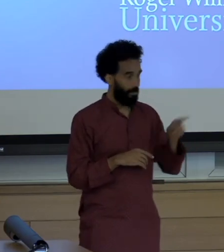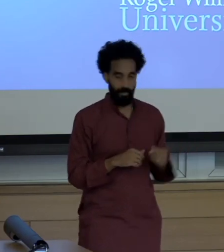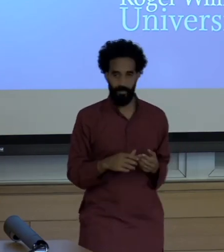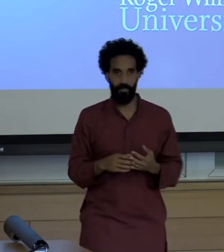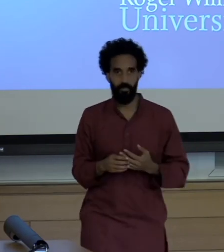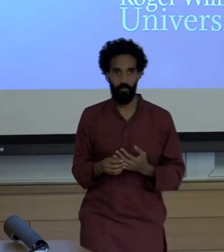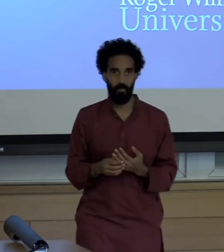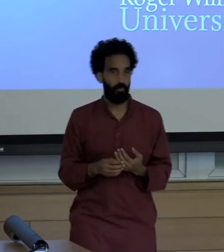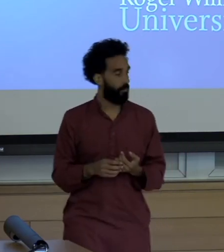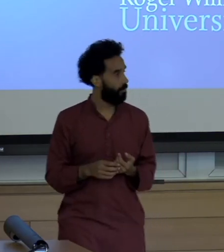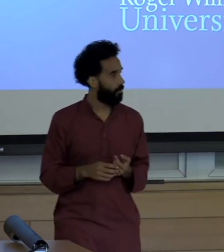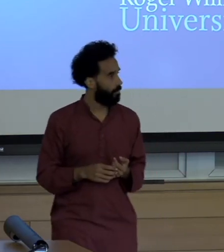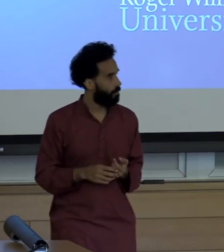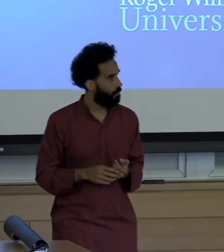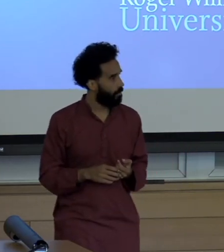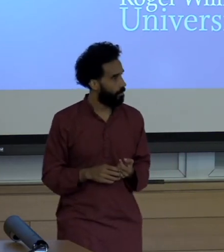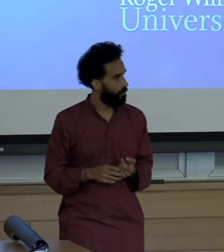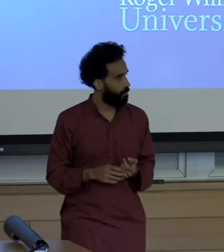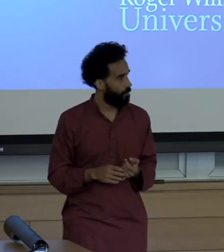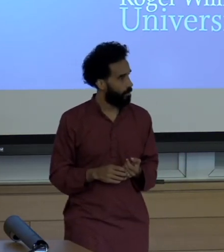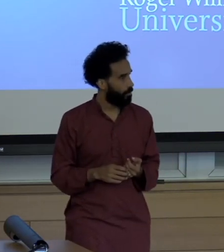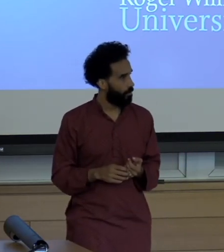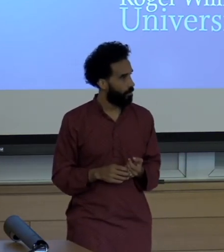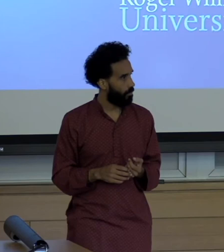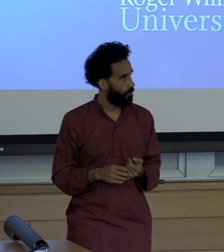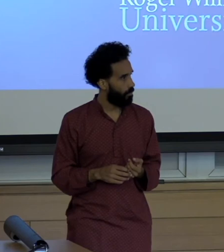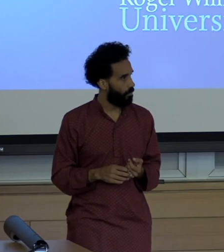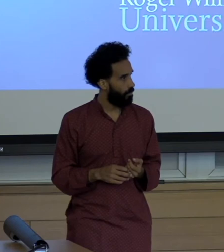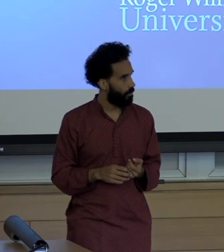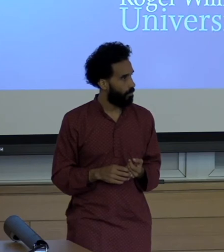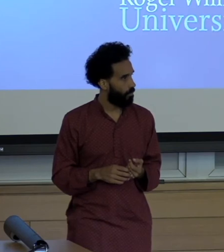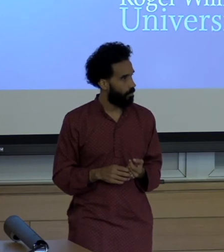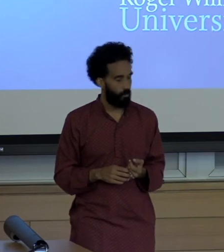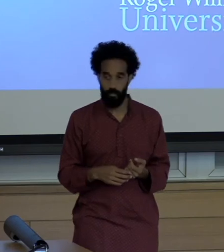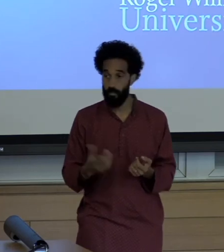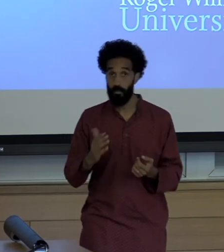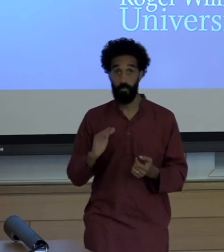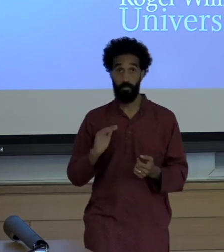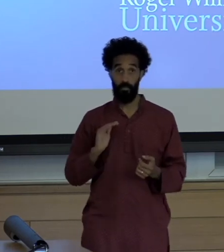Okay, how do we infuse the same occupation in our own communities, I'm from Peru